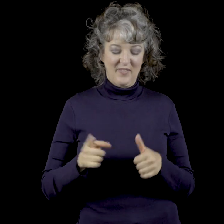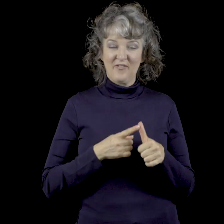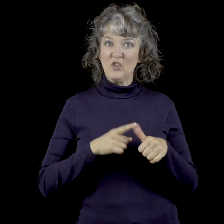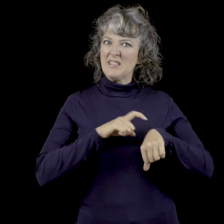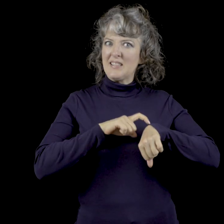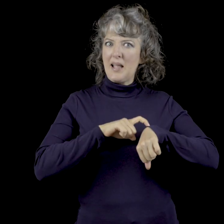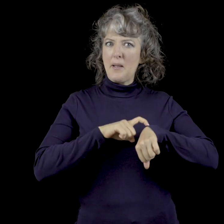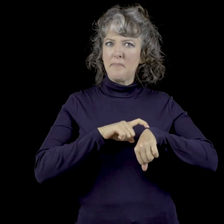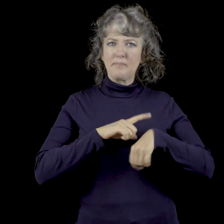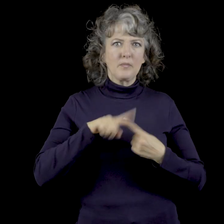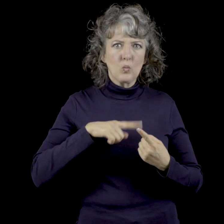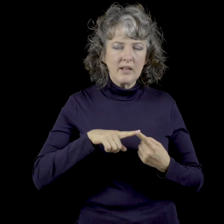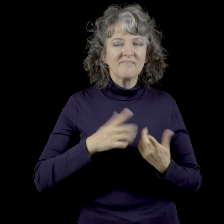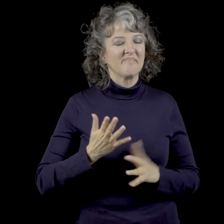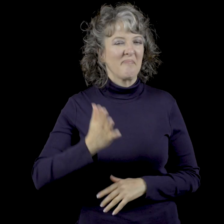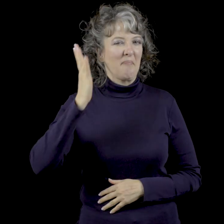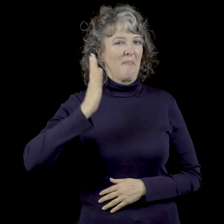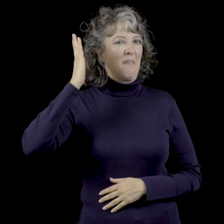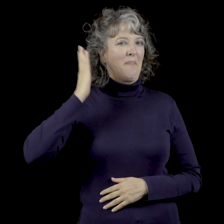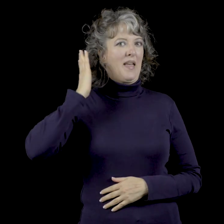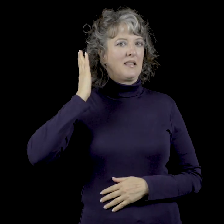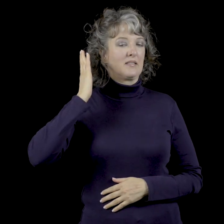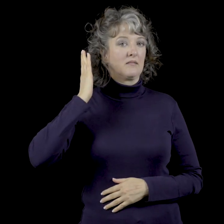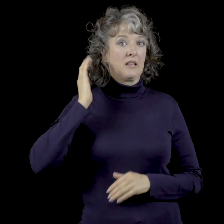Starting with the age period, the setting takes place in the past.